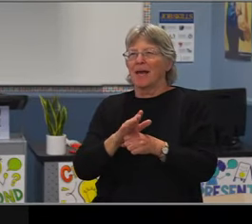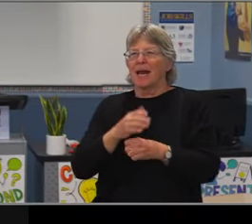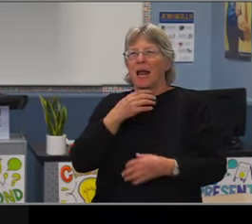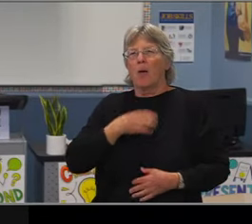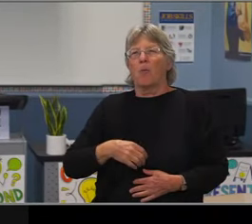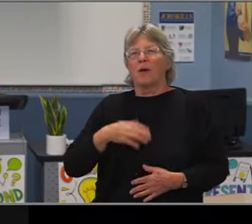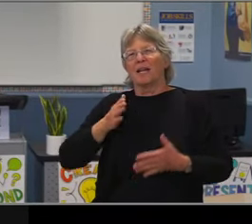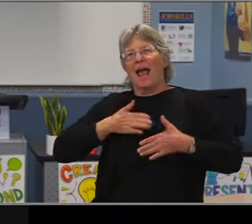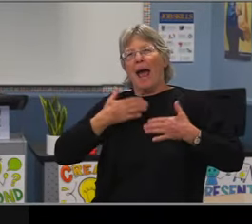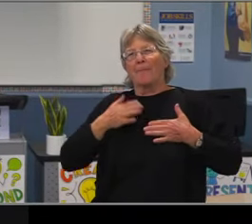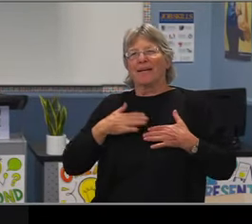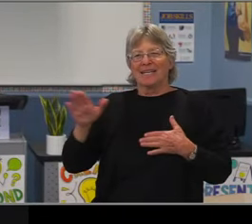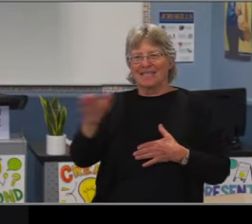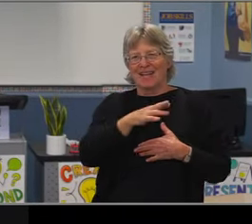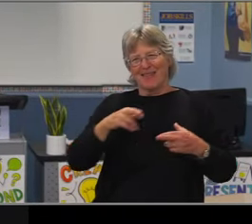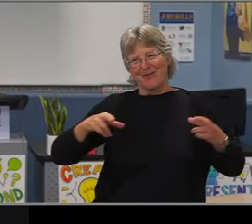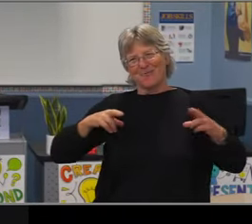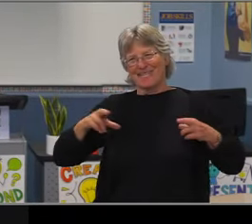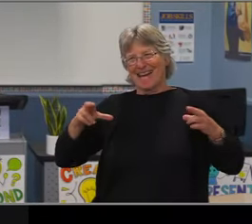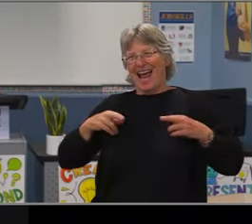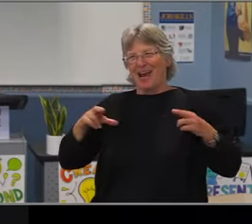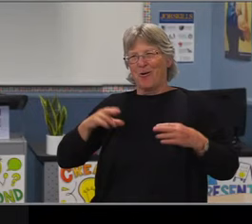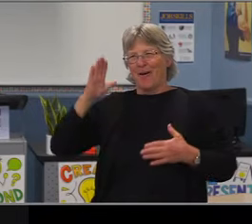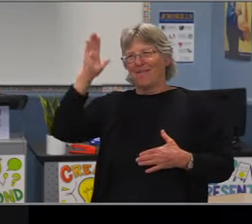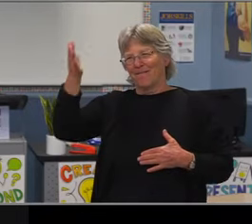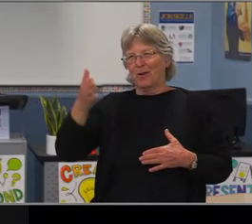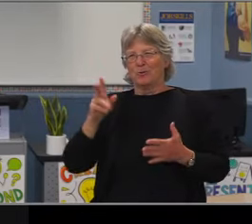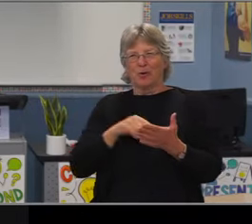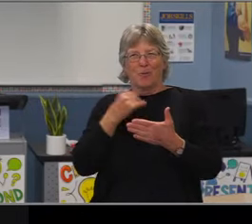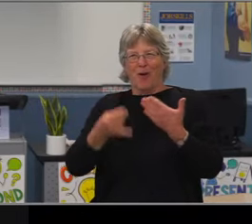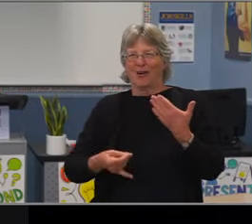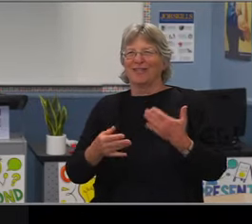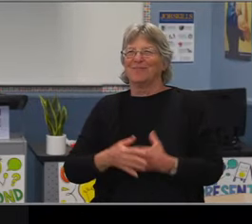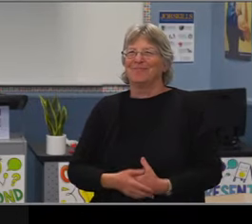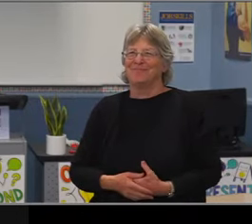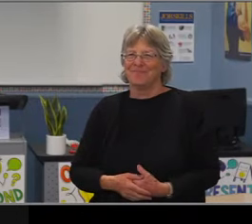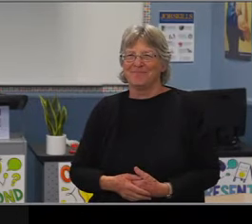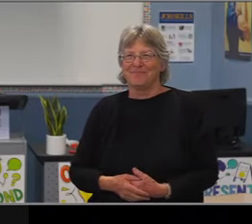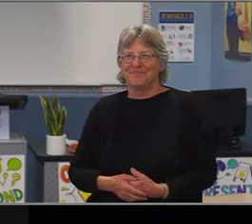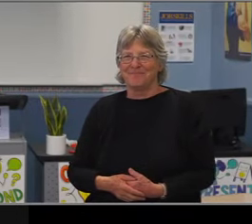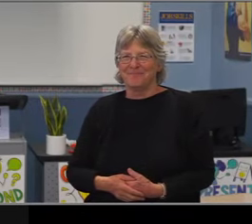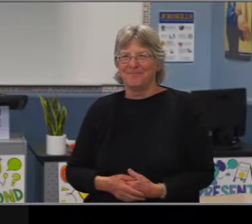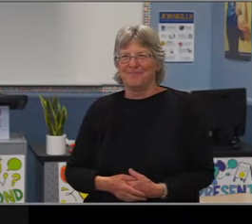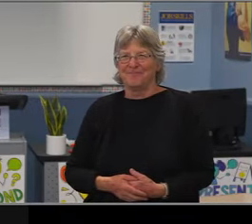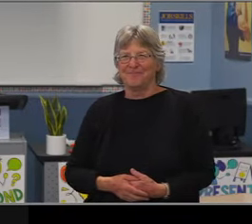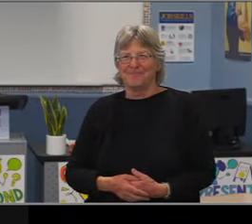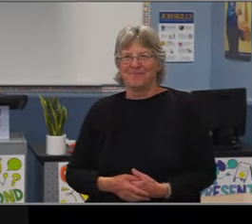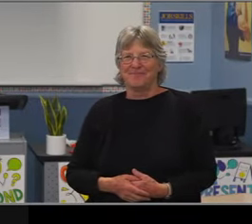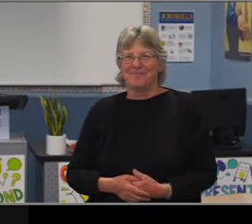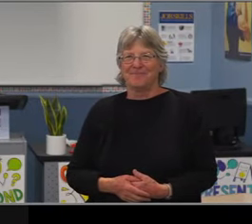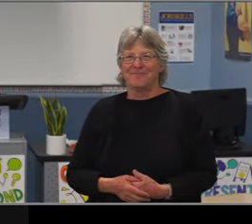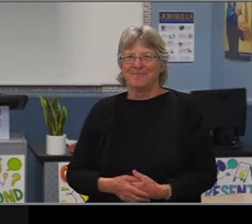or should I say more rigorous sequence of math in high school and a lot of the, A-G grad rate and post-secondary options that then open from that.